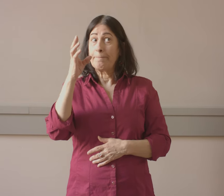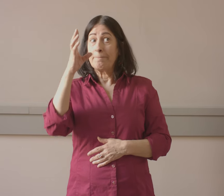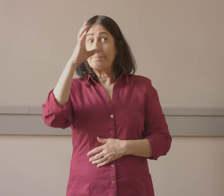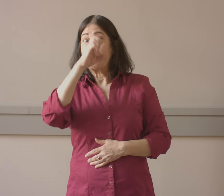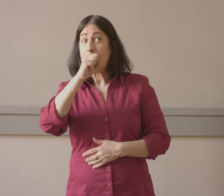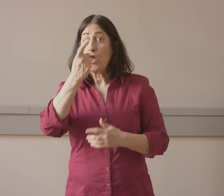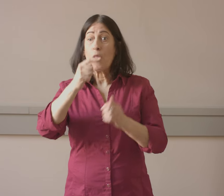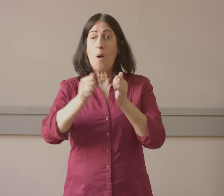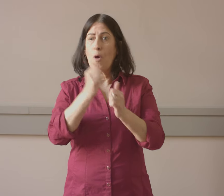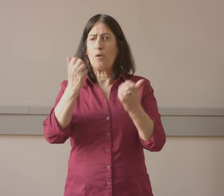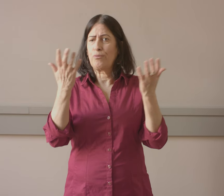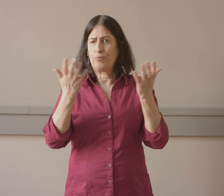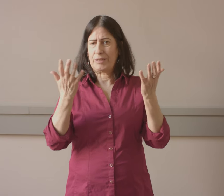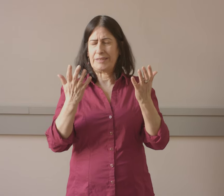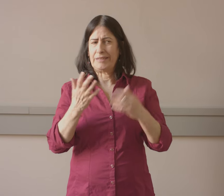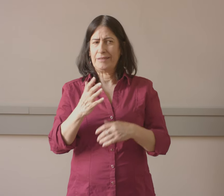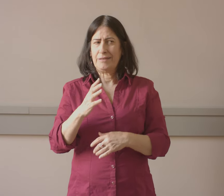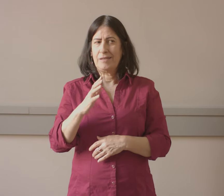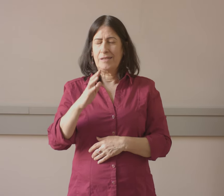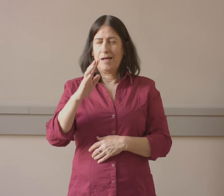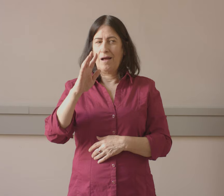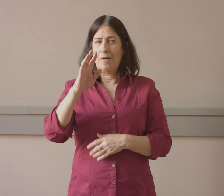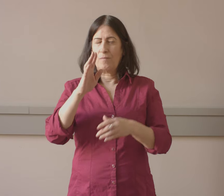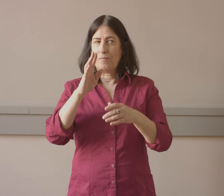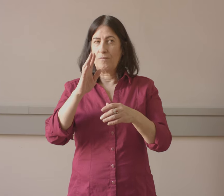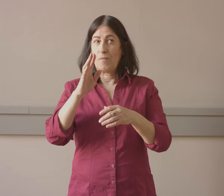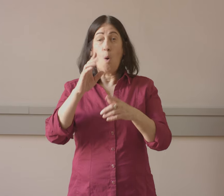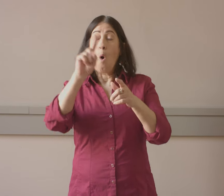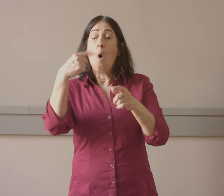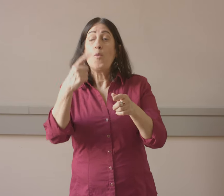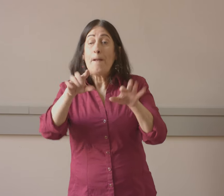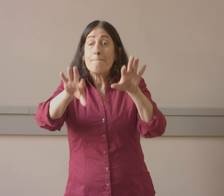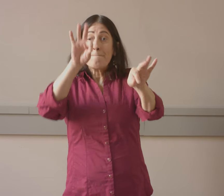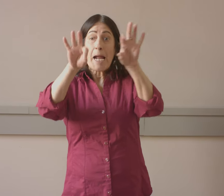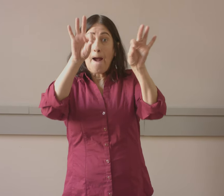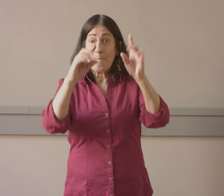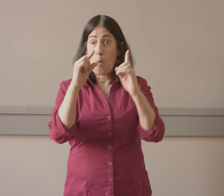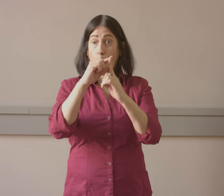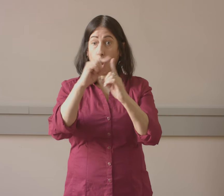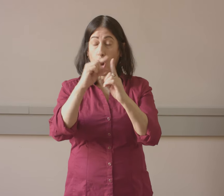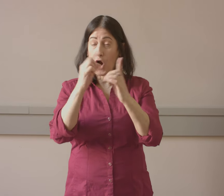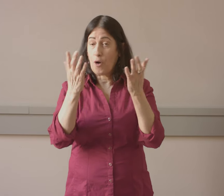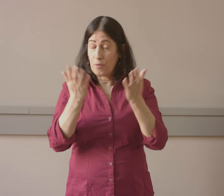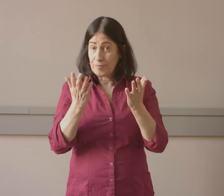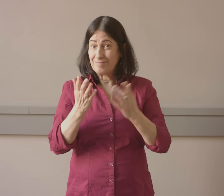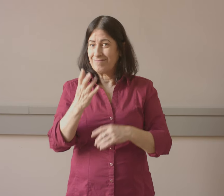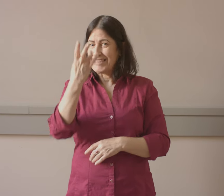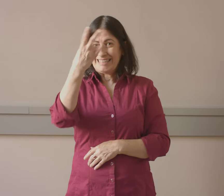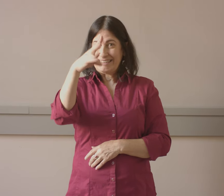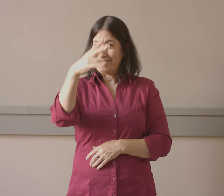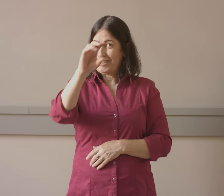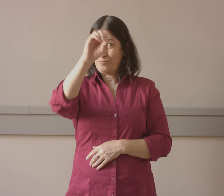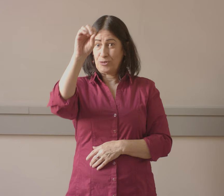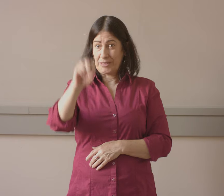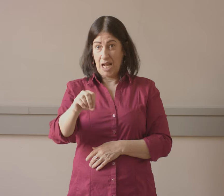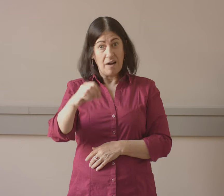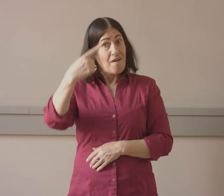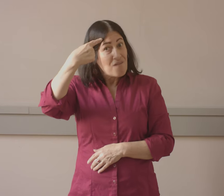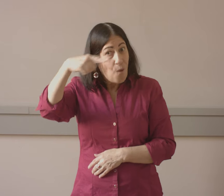in the middle, and they only pick up a few things sometimes they're only